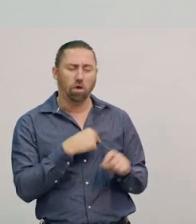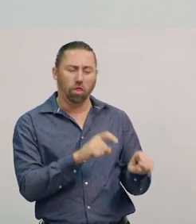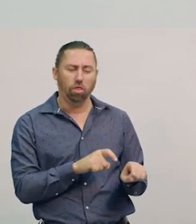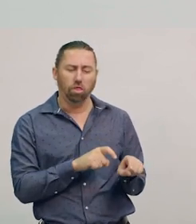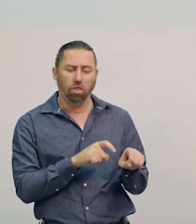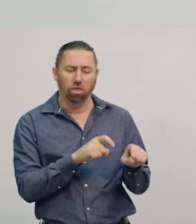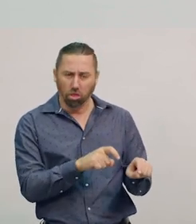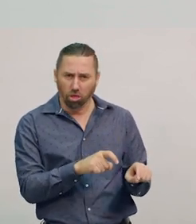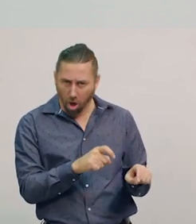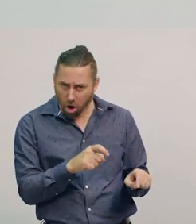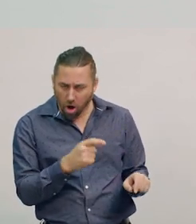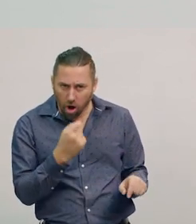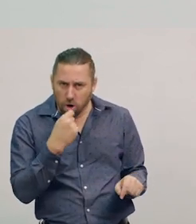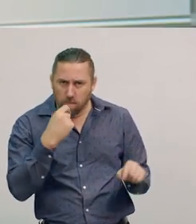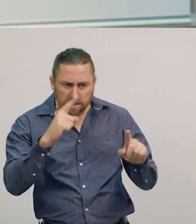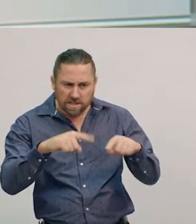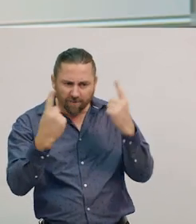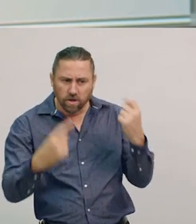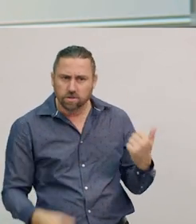Can you see any change?